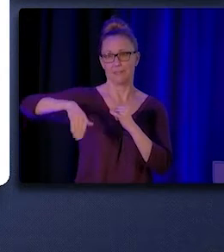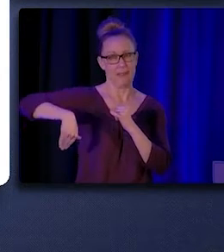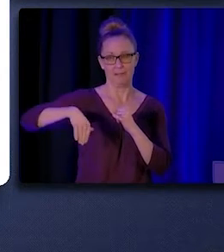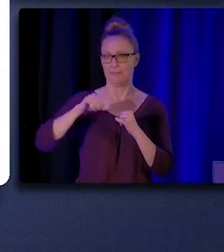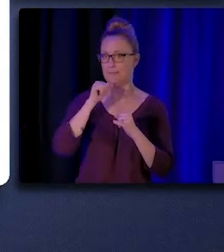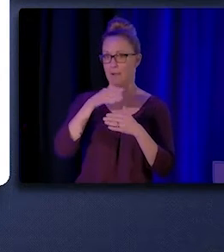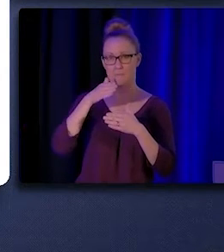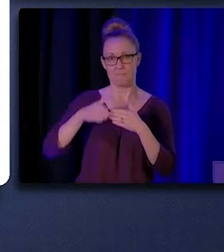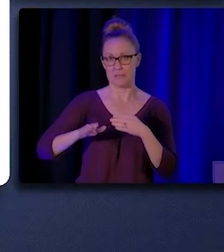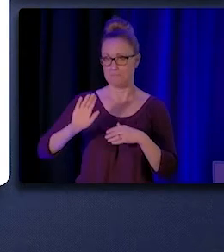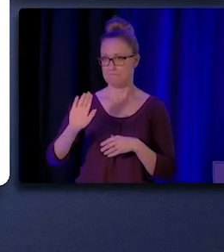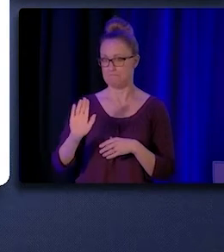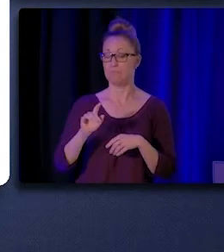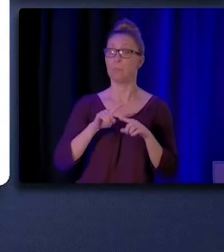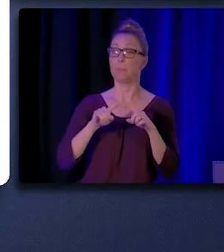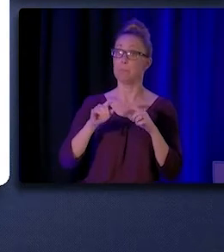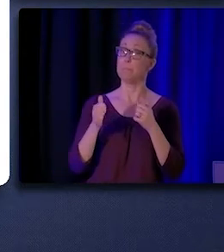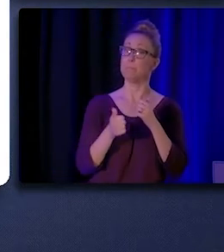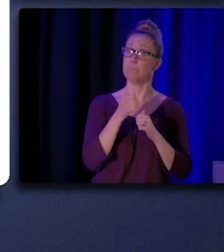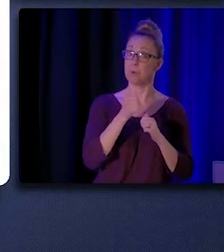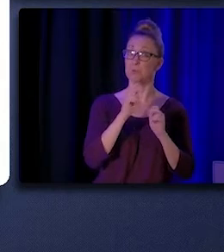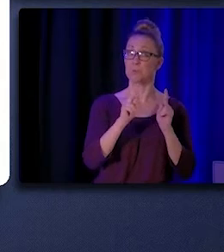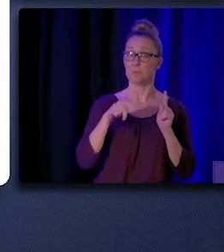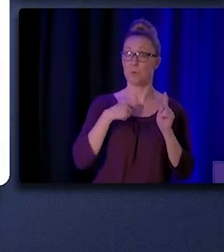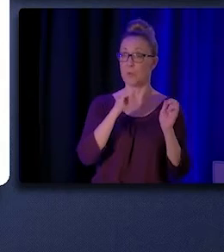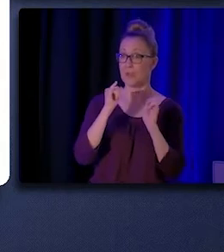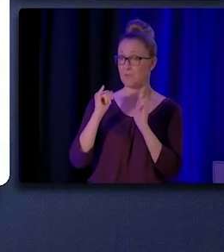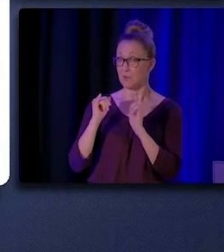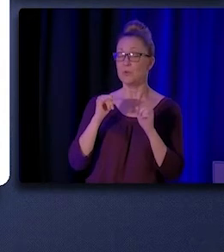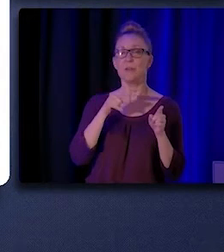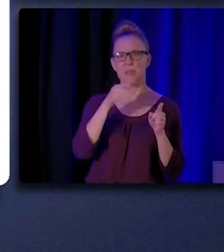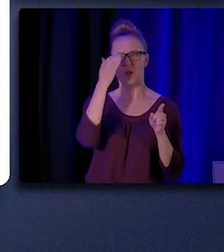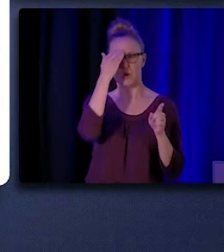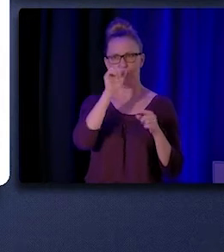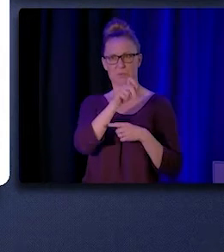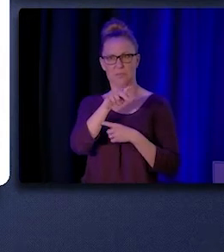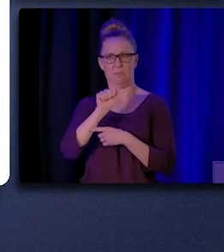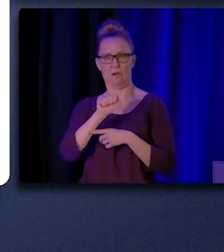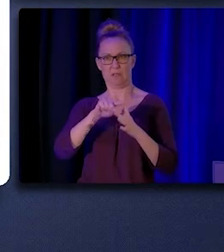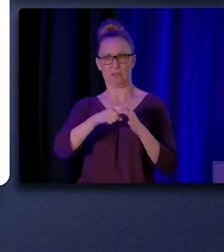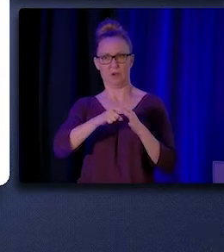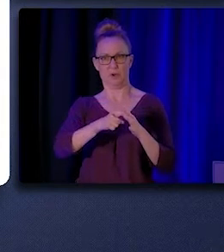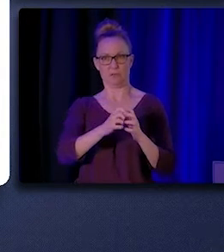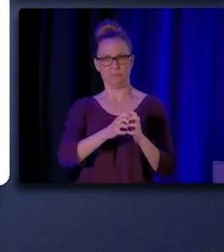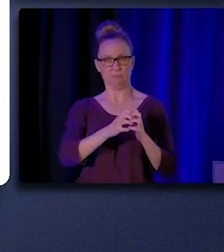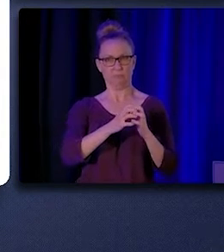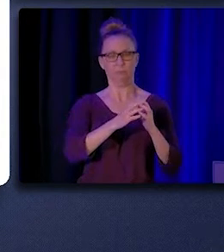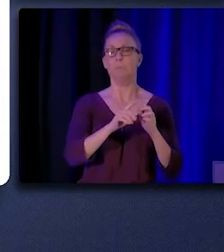Although most interviewees were aware that the SPA was in development and generally understood that some types of organizations